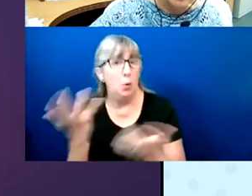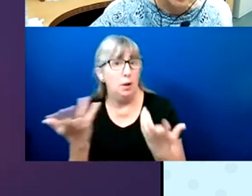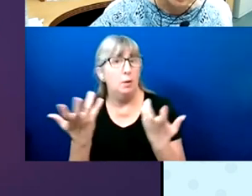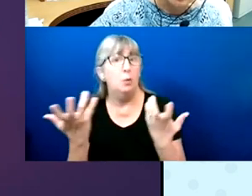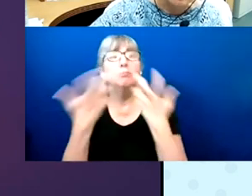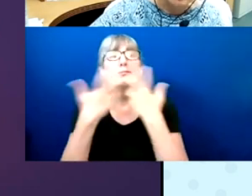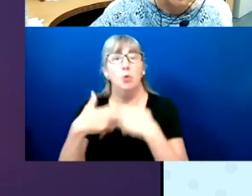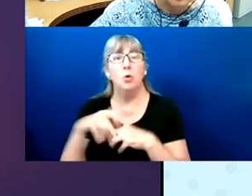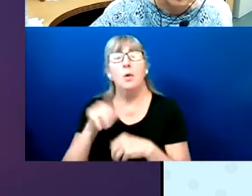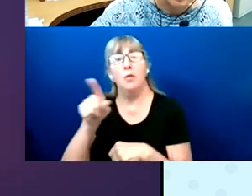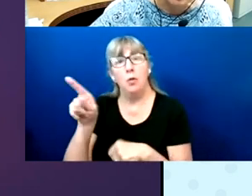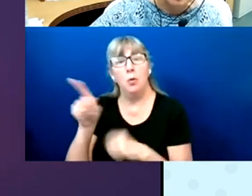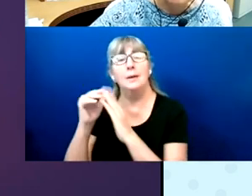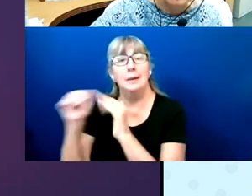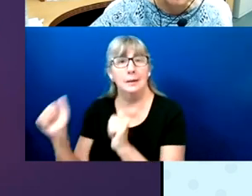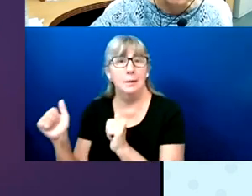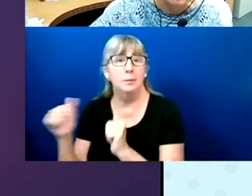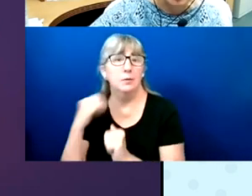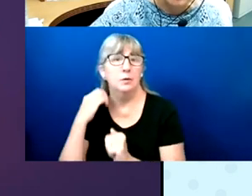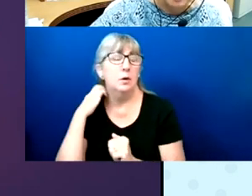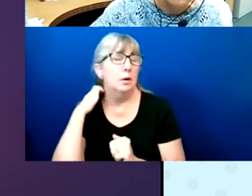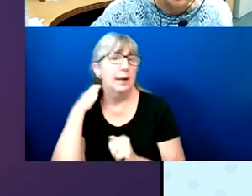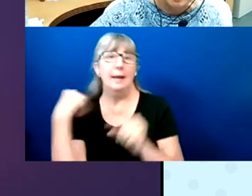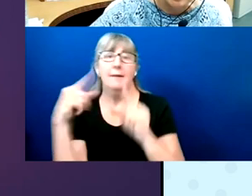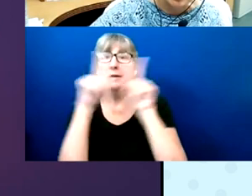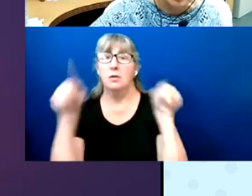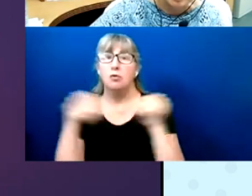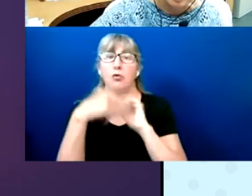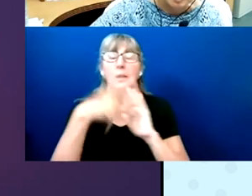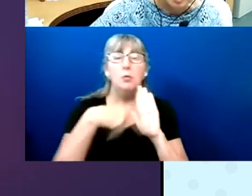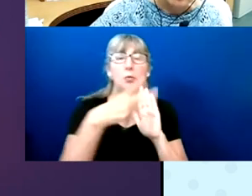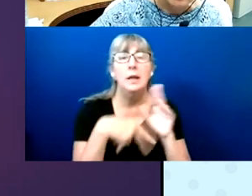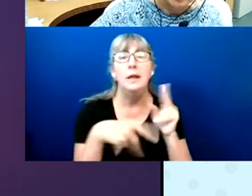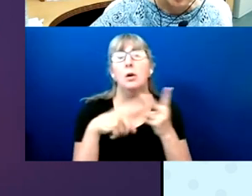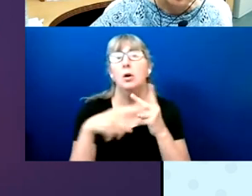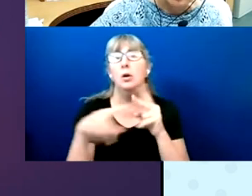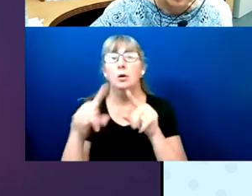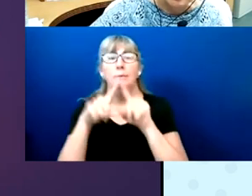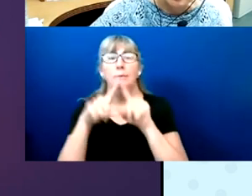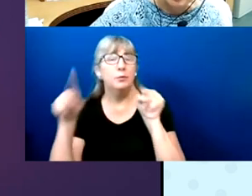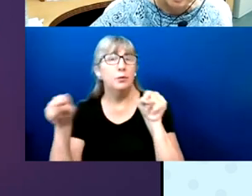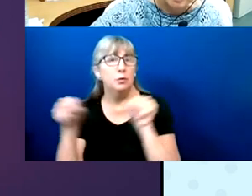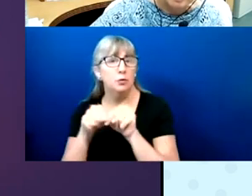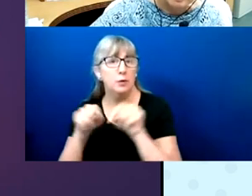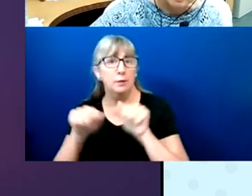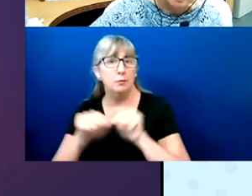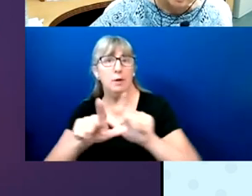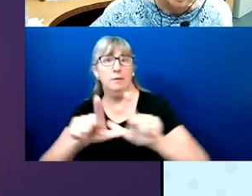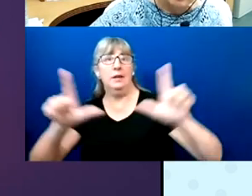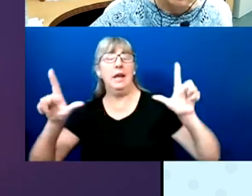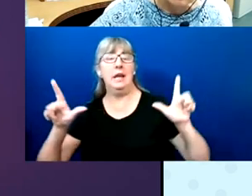And so screen reader, screen magnification, refreshable Braille display. Voice speaking.